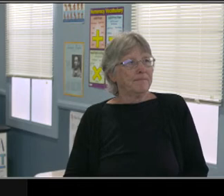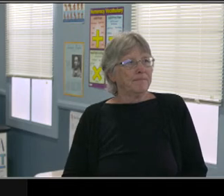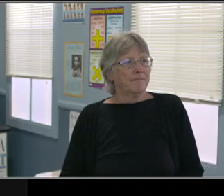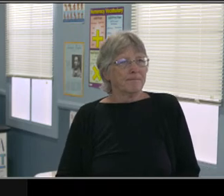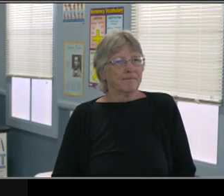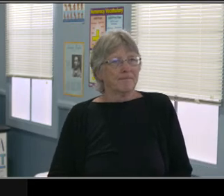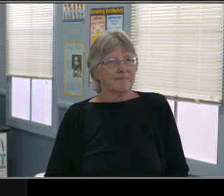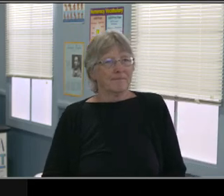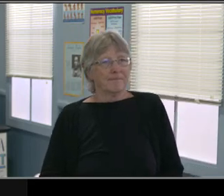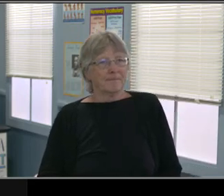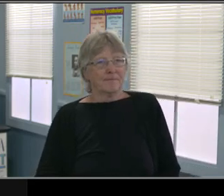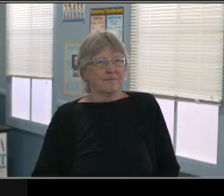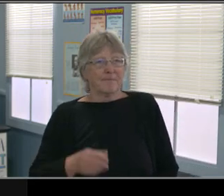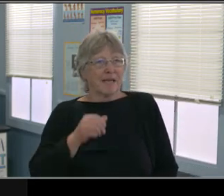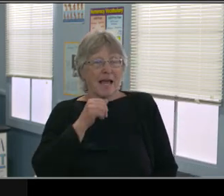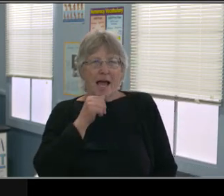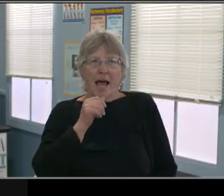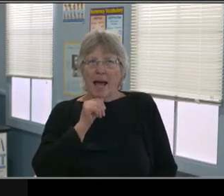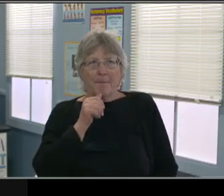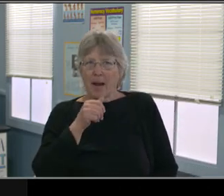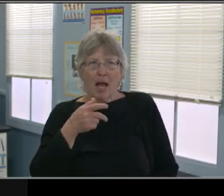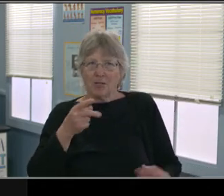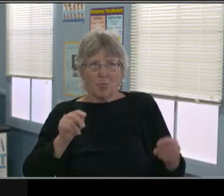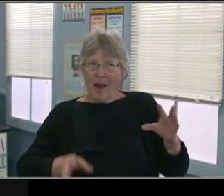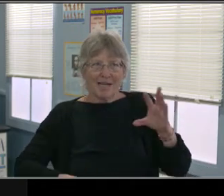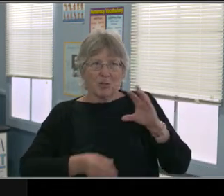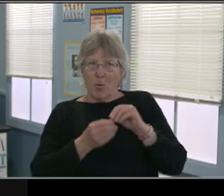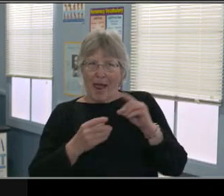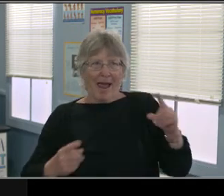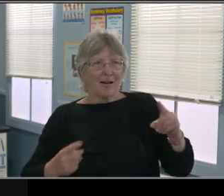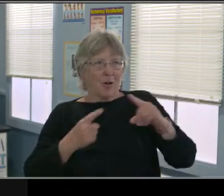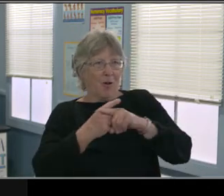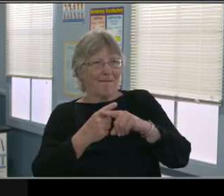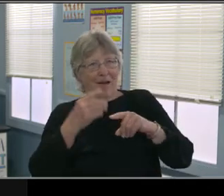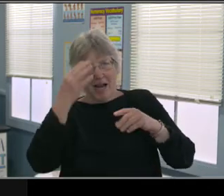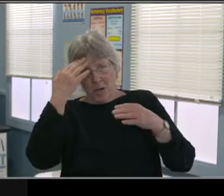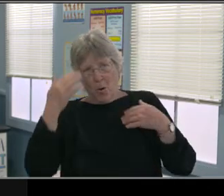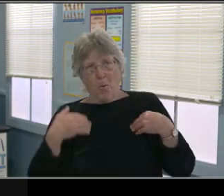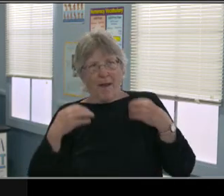and just being a little forthcoming. Sorry, I did not look at the chat.